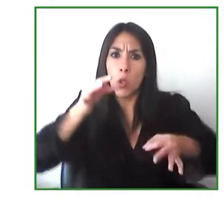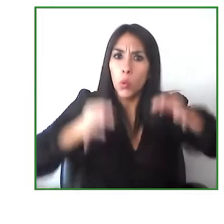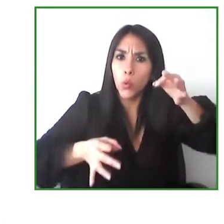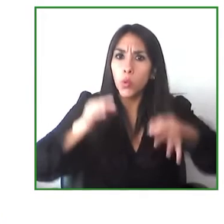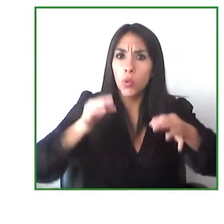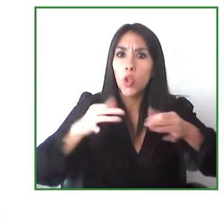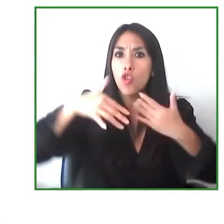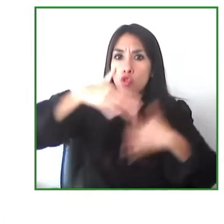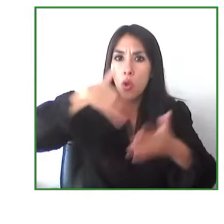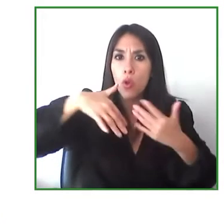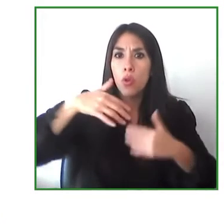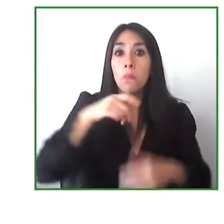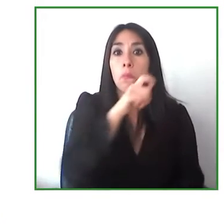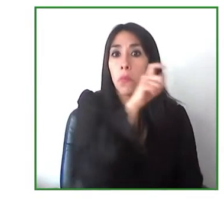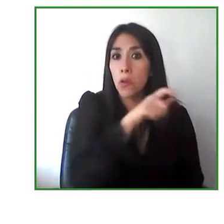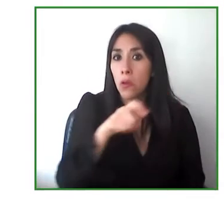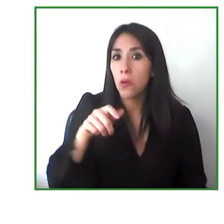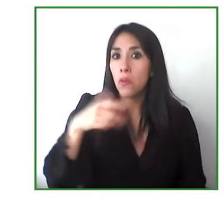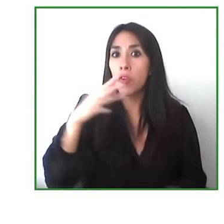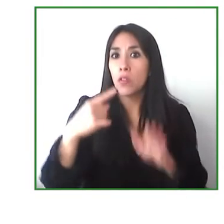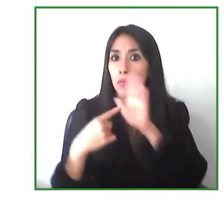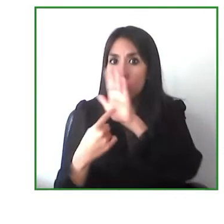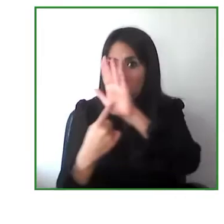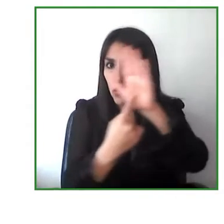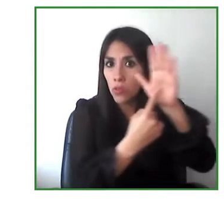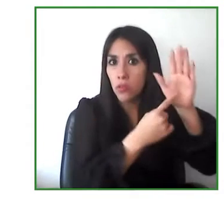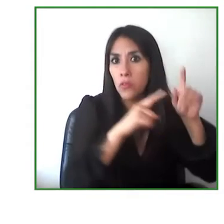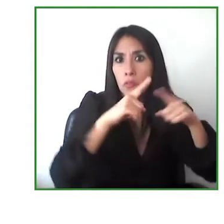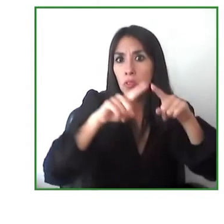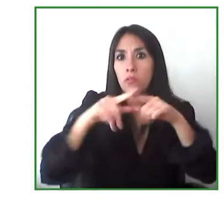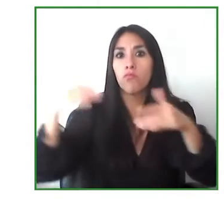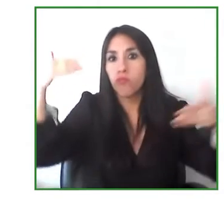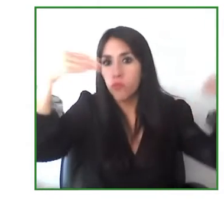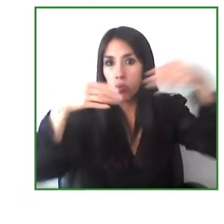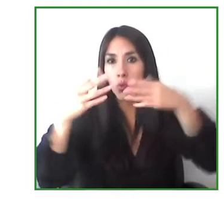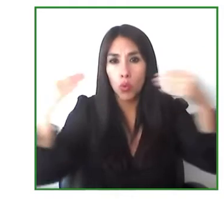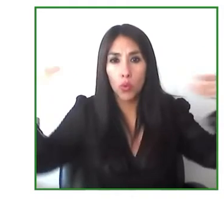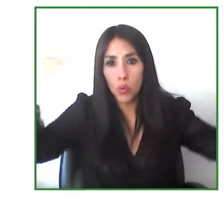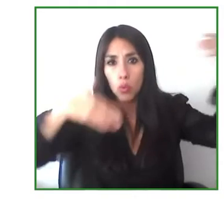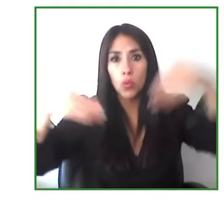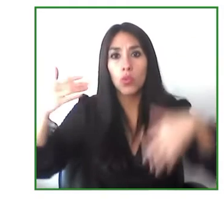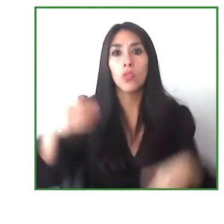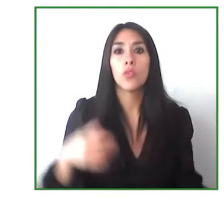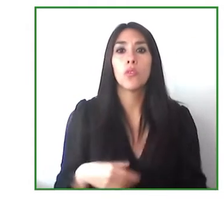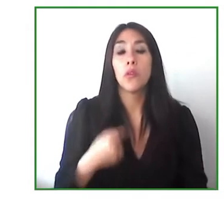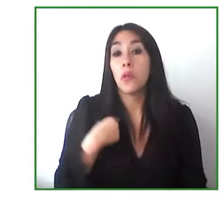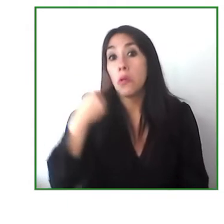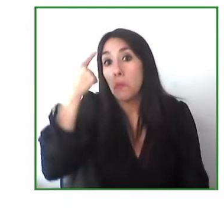of everybody in all these spaces i think this is about rights i think it's